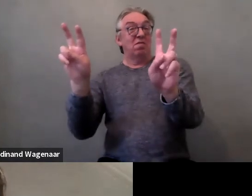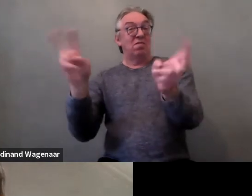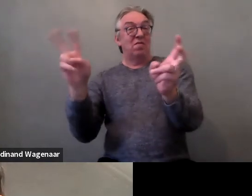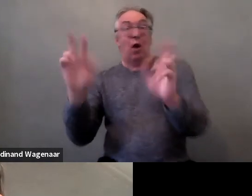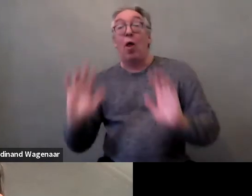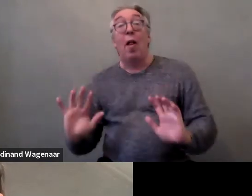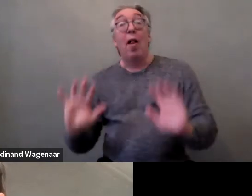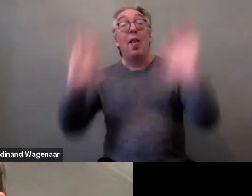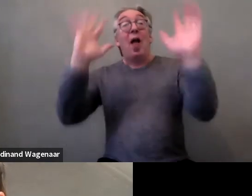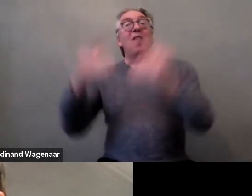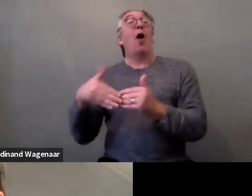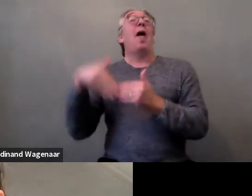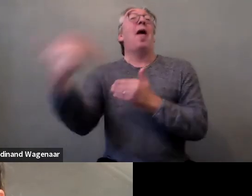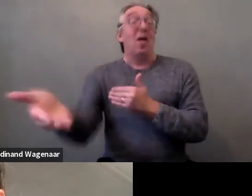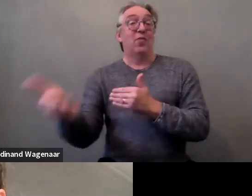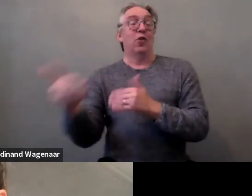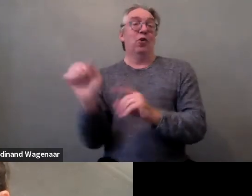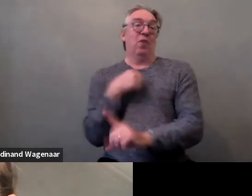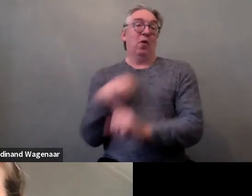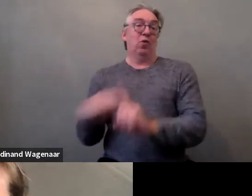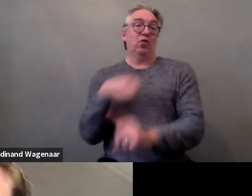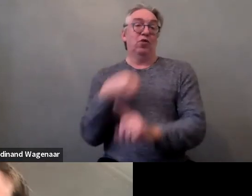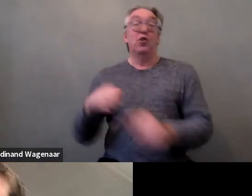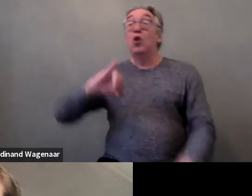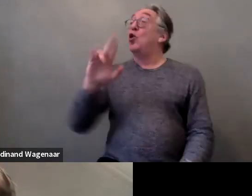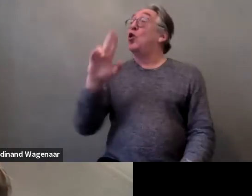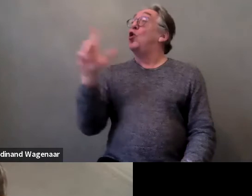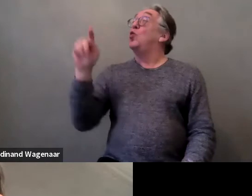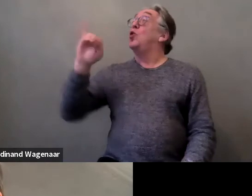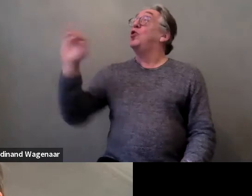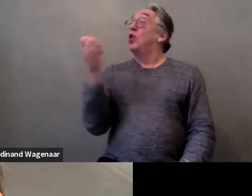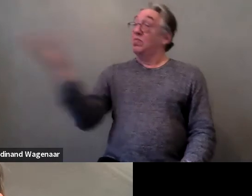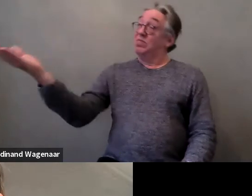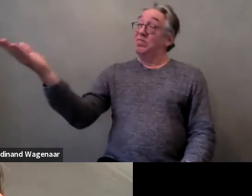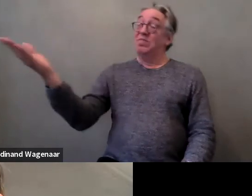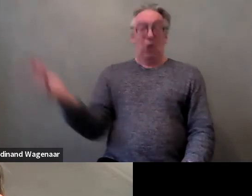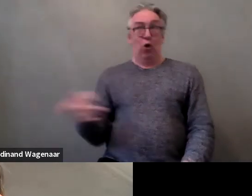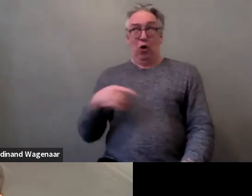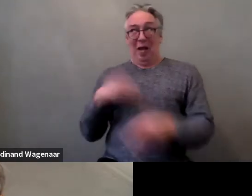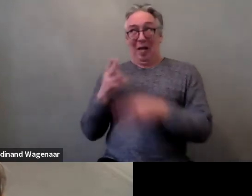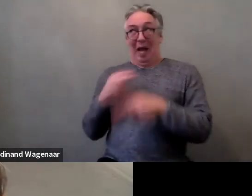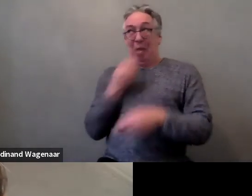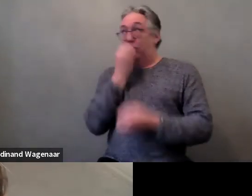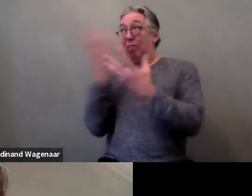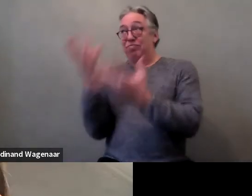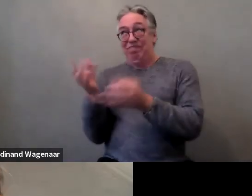So, please, Juultje, you have the floor. I don't know if I pronounced your name correctly.